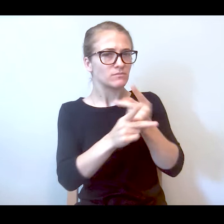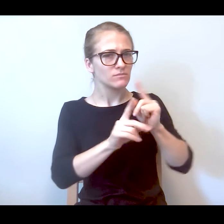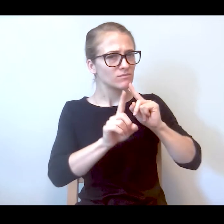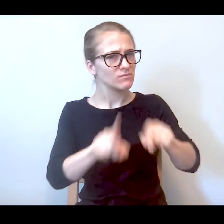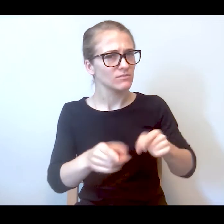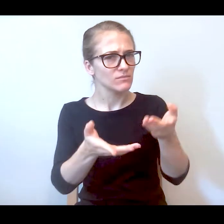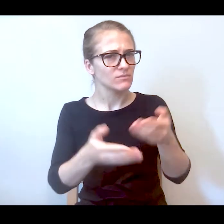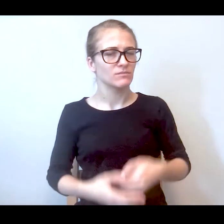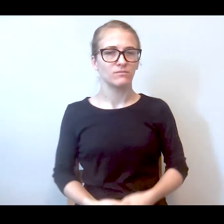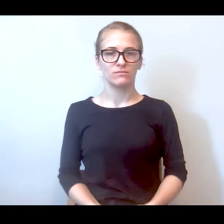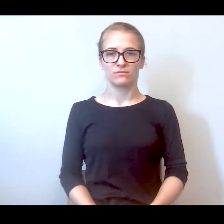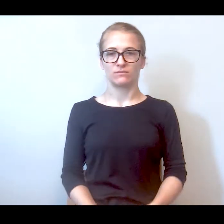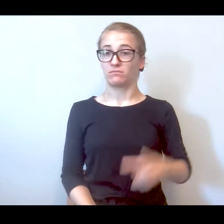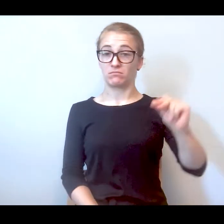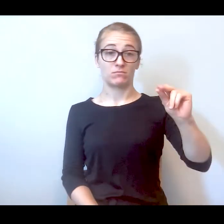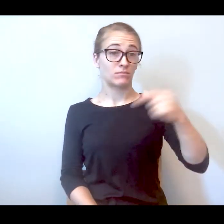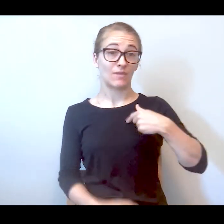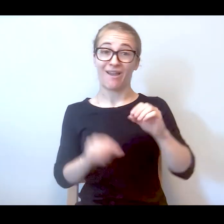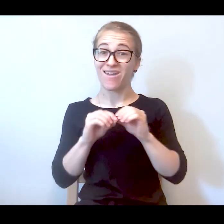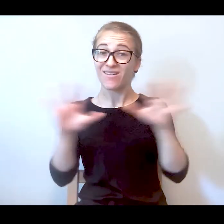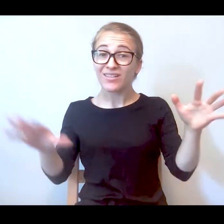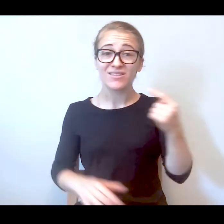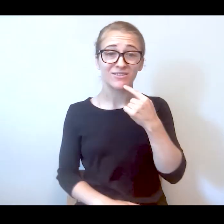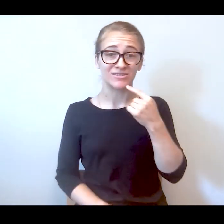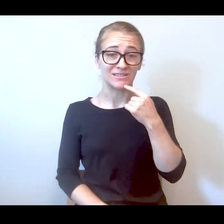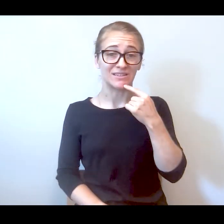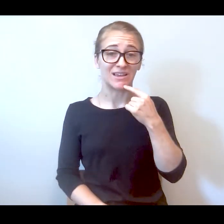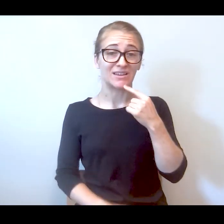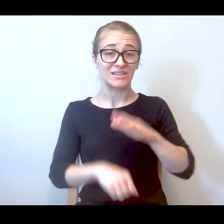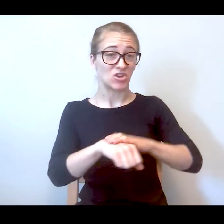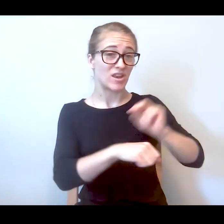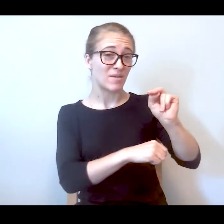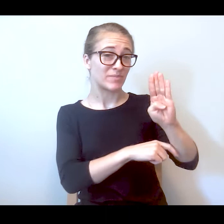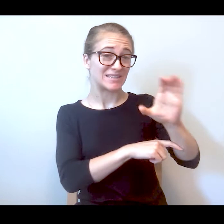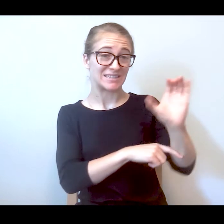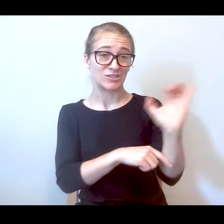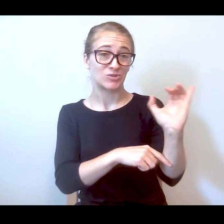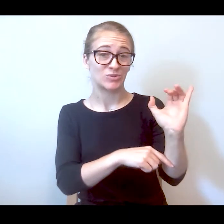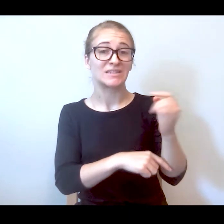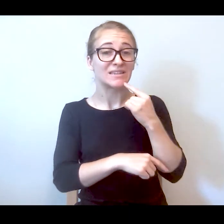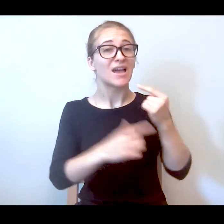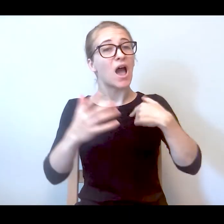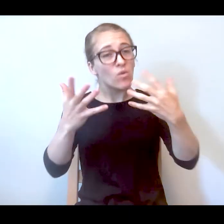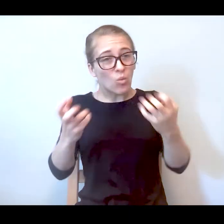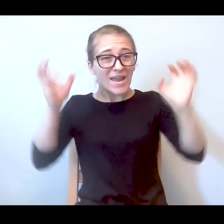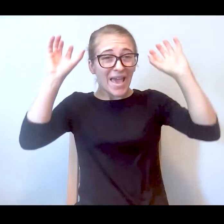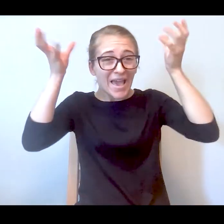No, I clearly said -- it's on NBC. It clearly says I want ambulance not the police to show